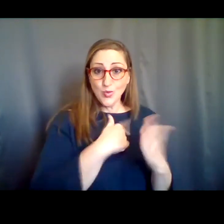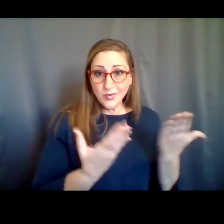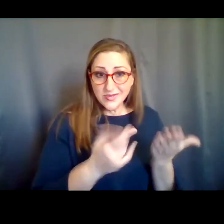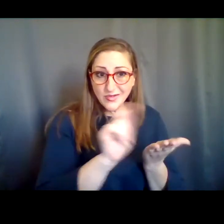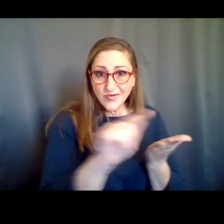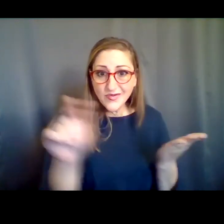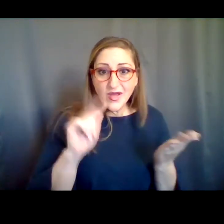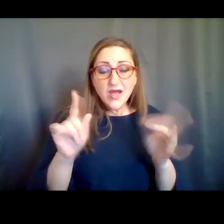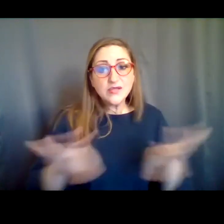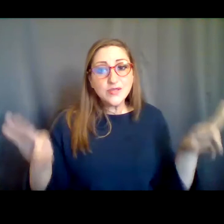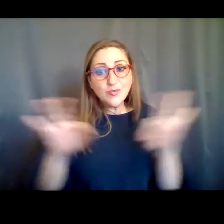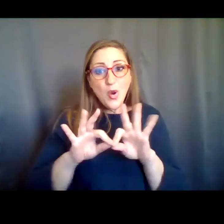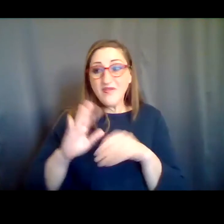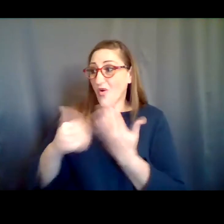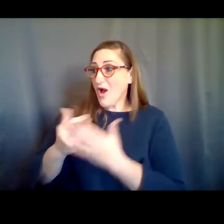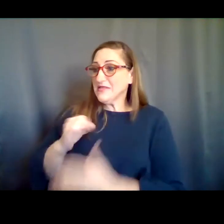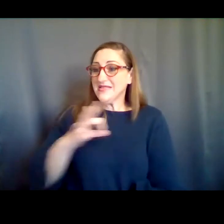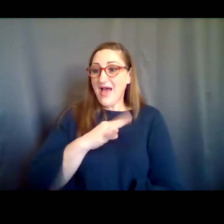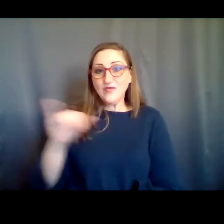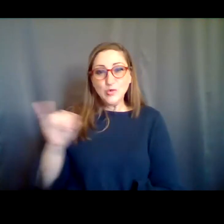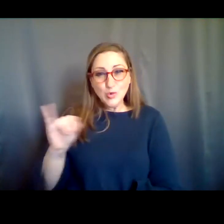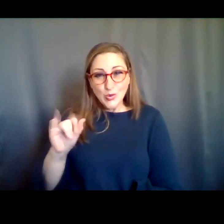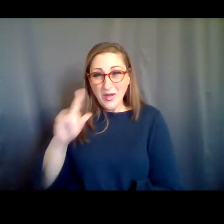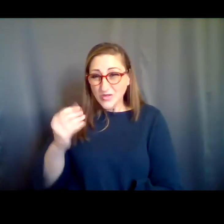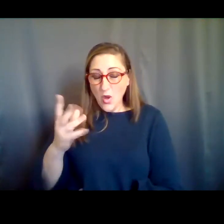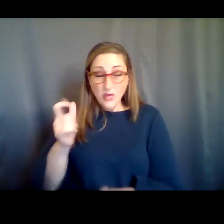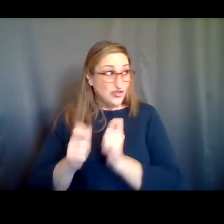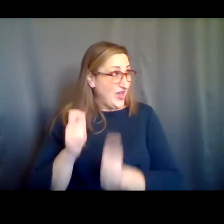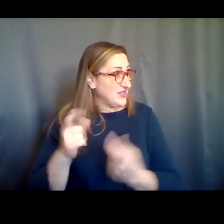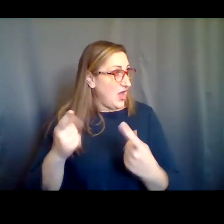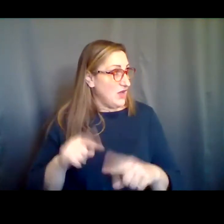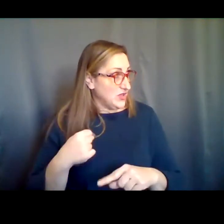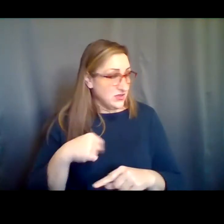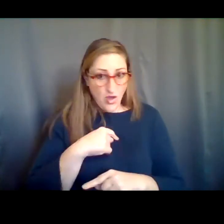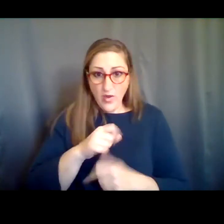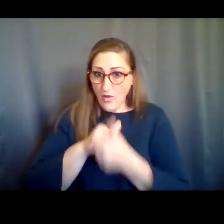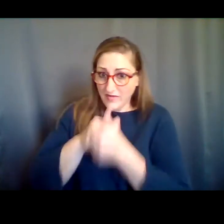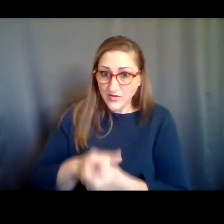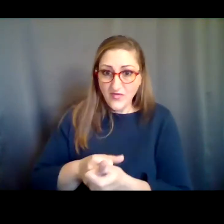off and implement it in the space every day. And I will say that this approach did really benefit